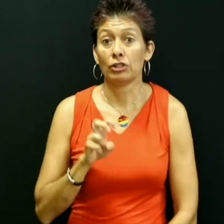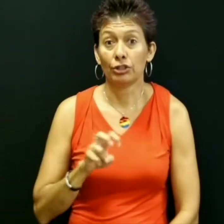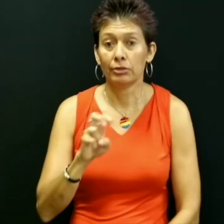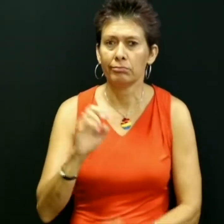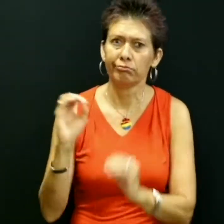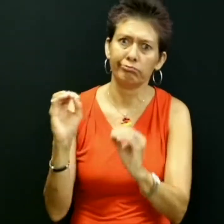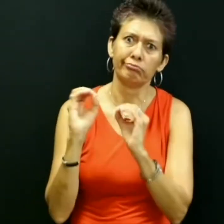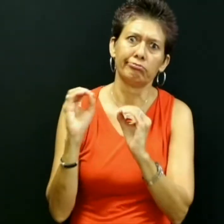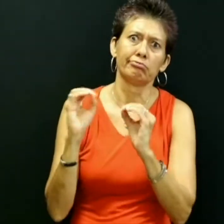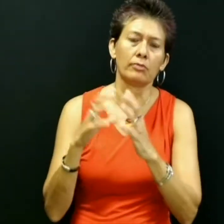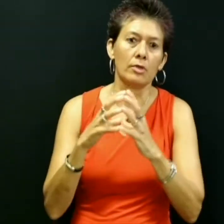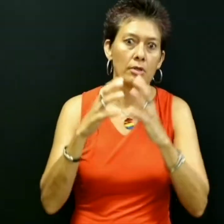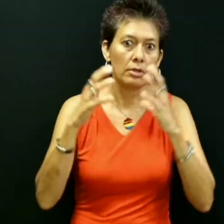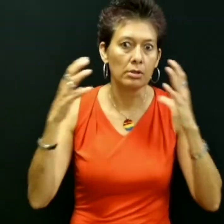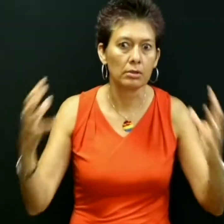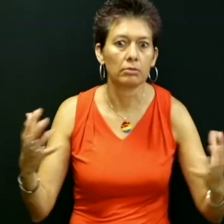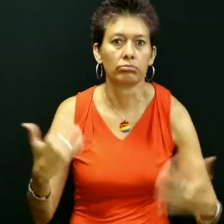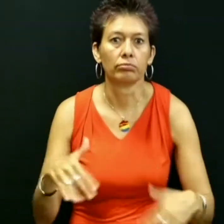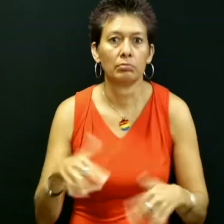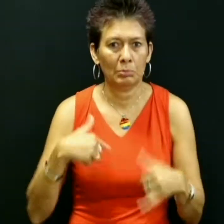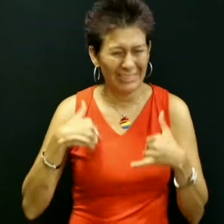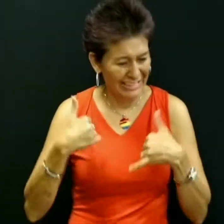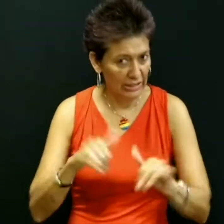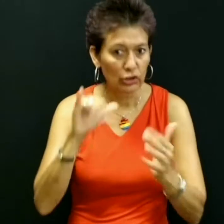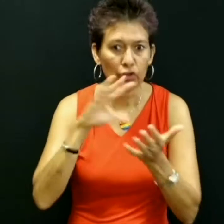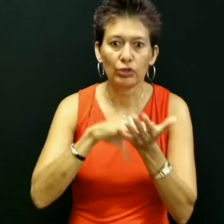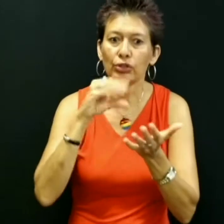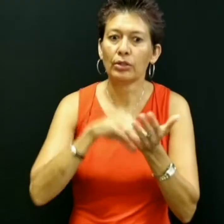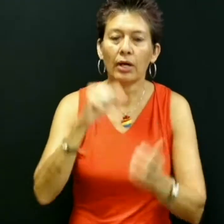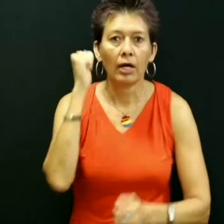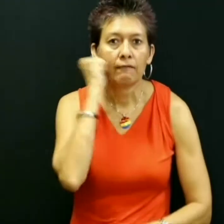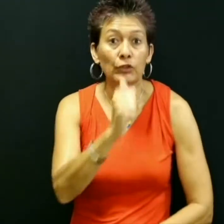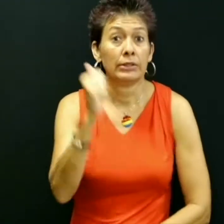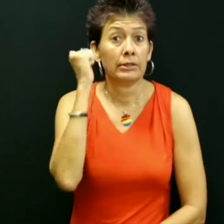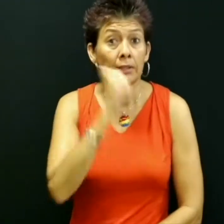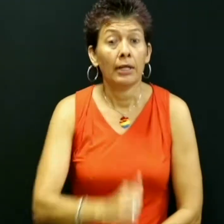My journey has taught me so much and I am still learning every day.